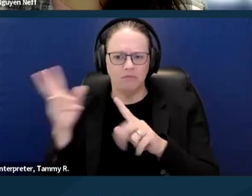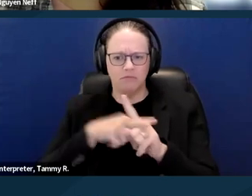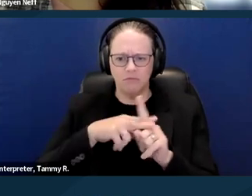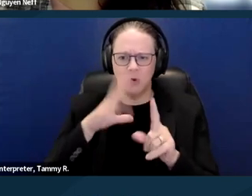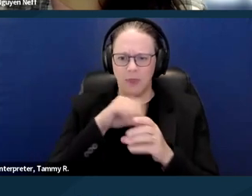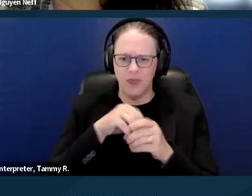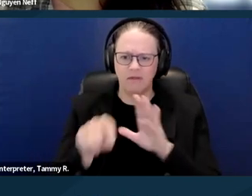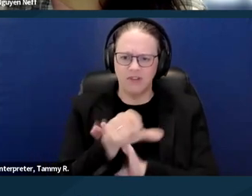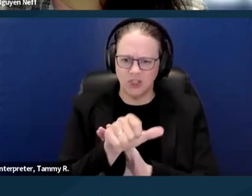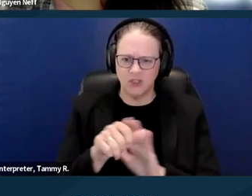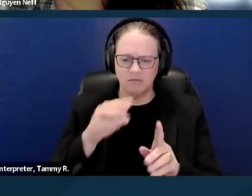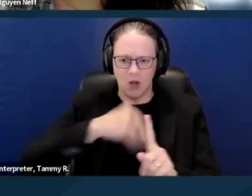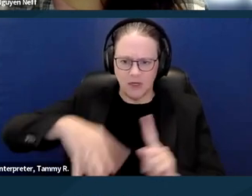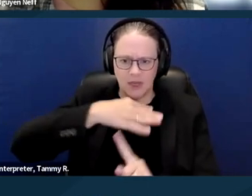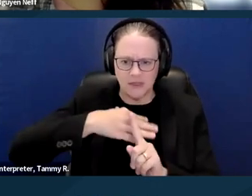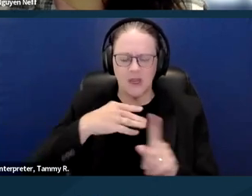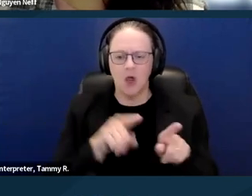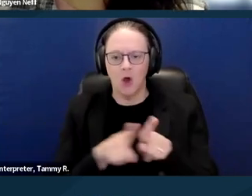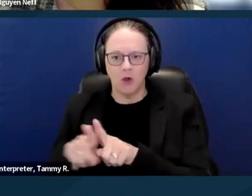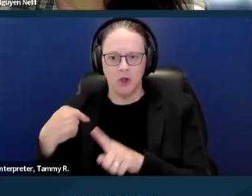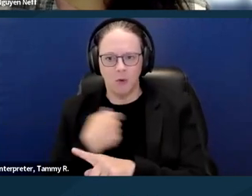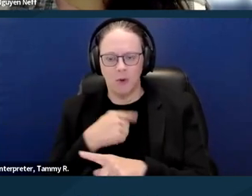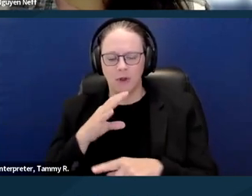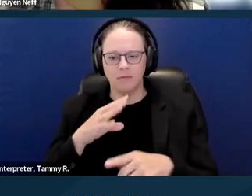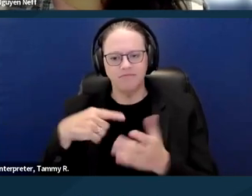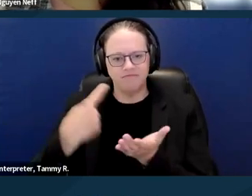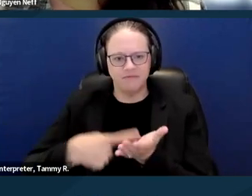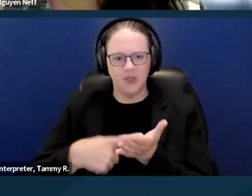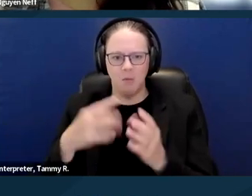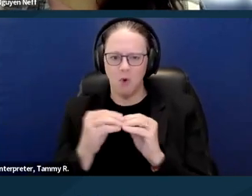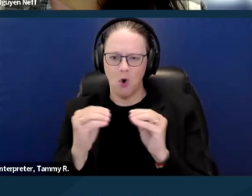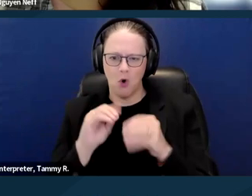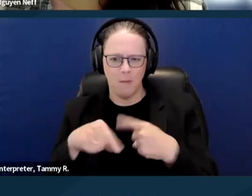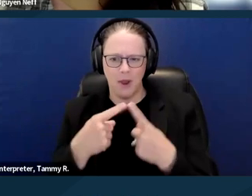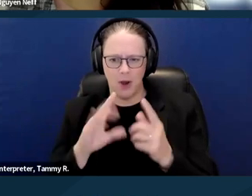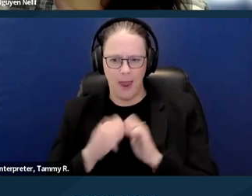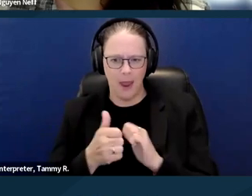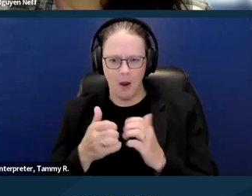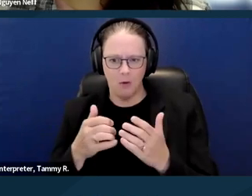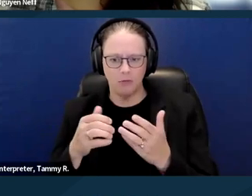into what that looks like in the context of an eviction. And then we're gonna talk a little bit about claim